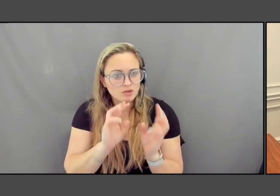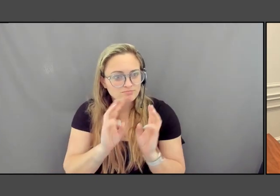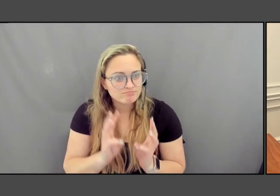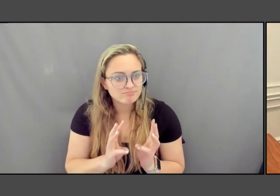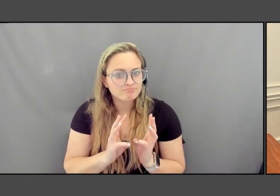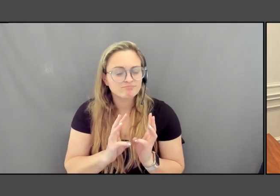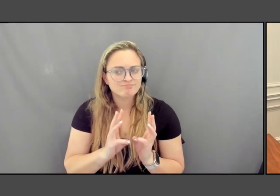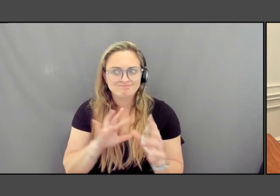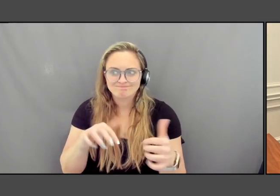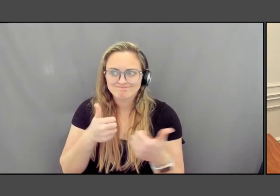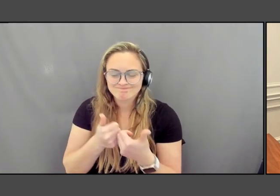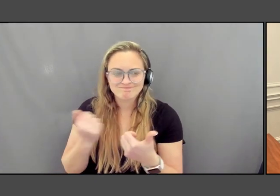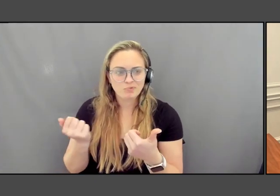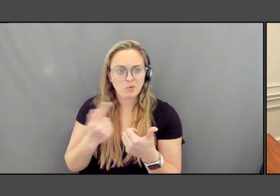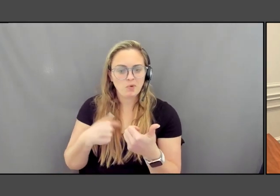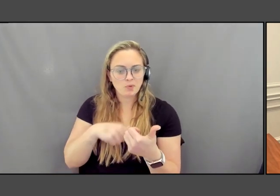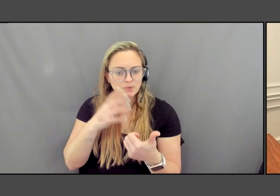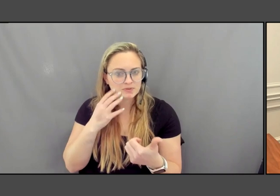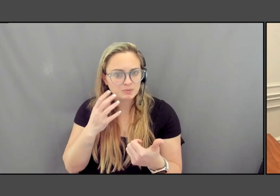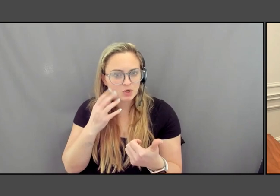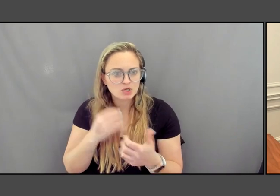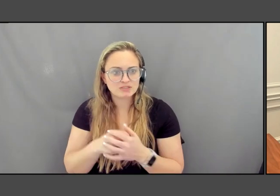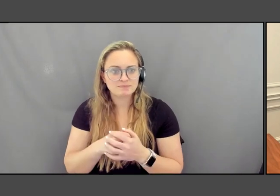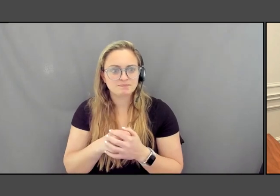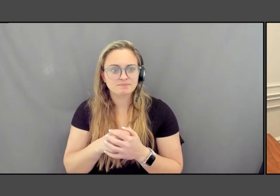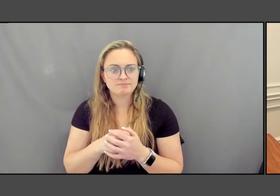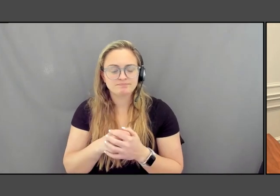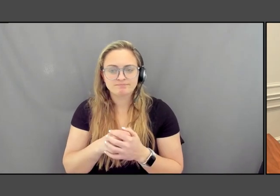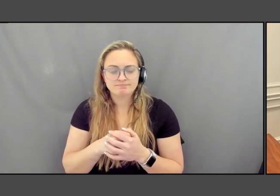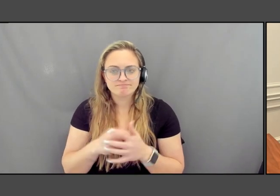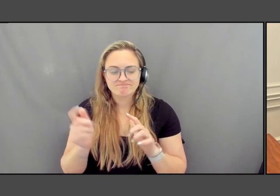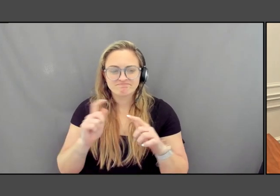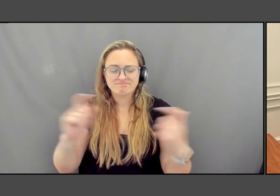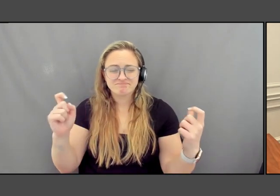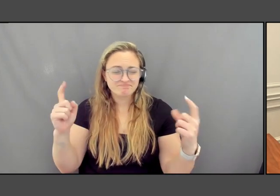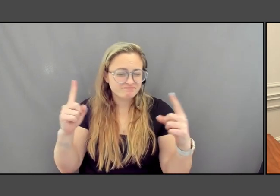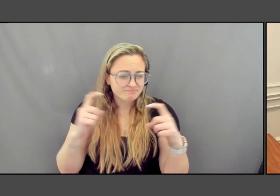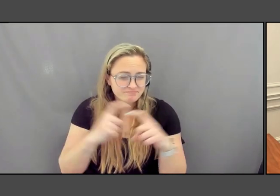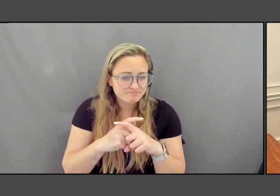Its scale and complexity demands from us leaps of imagination